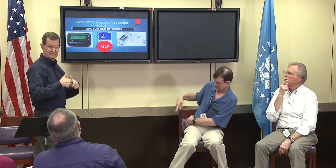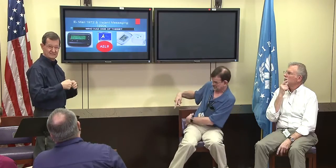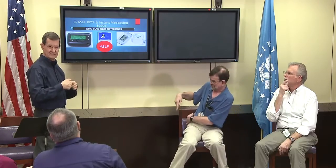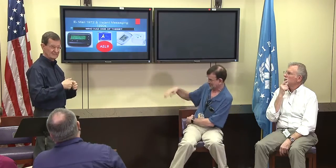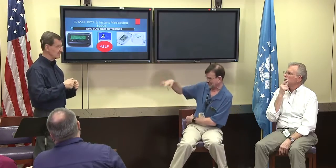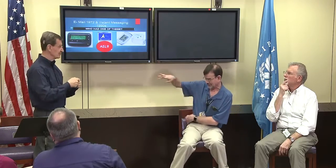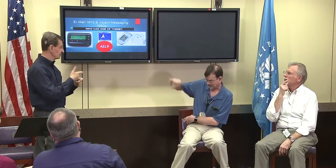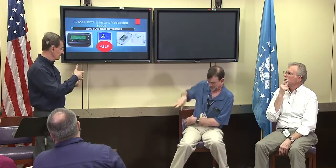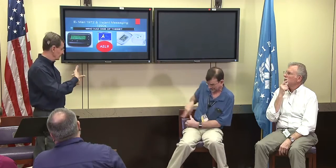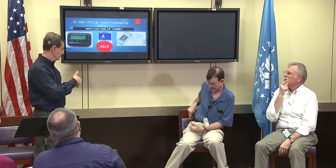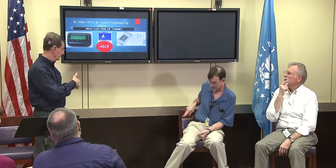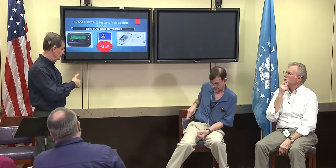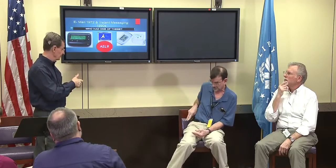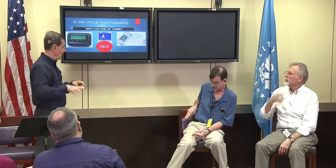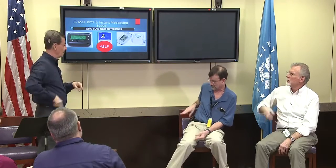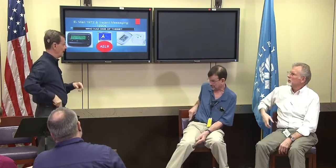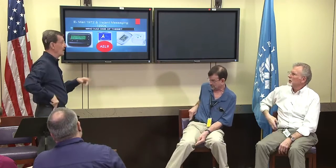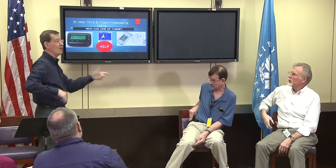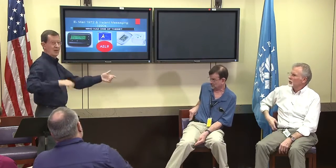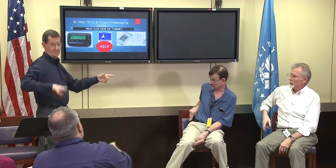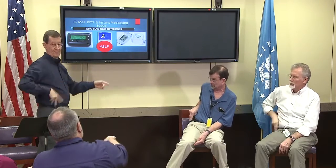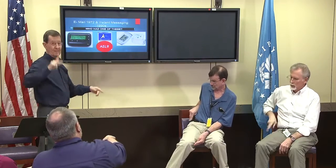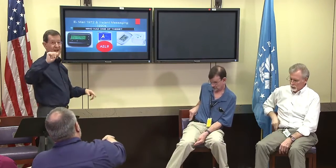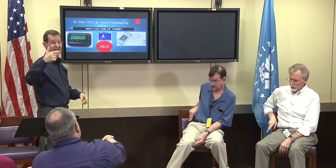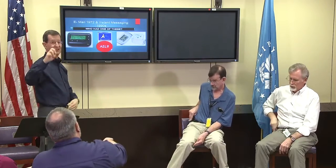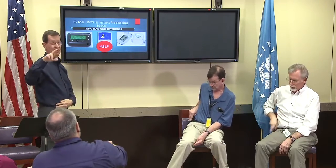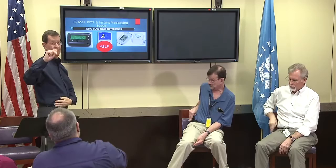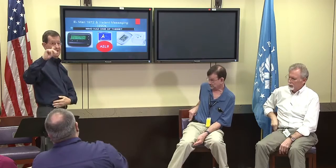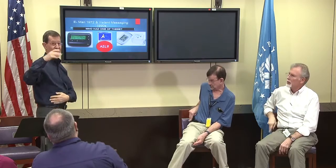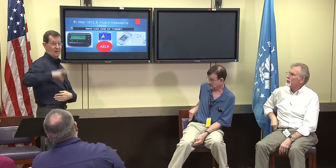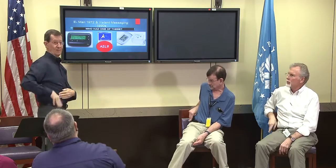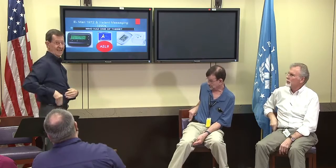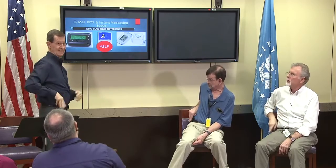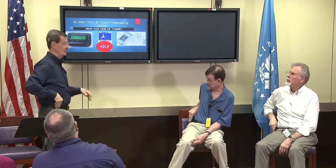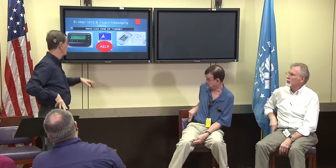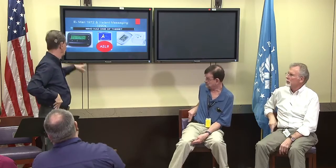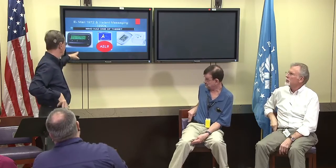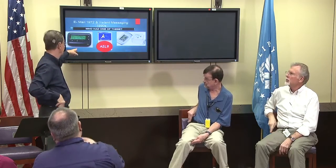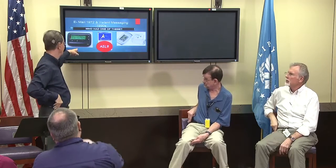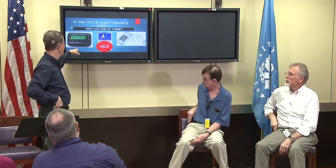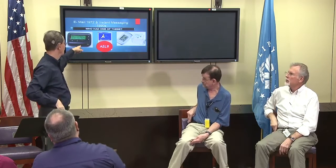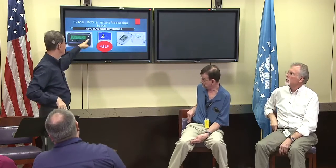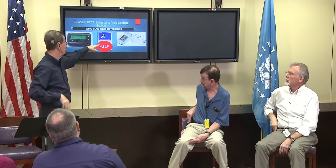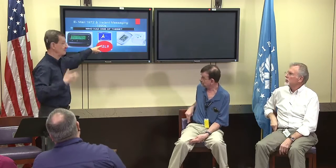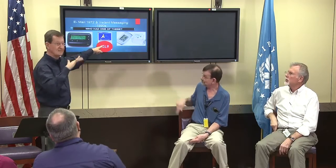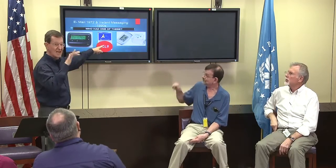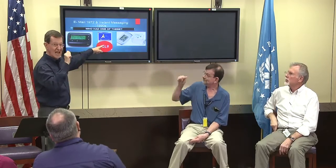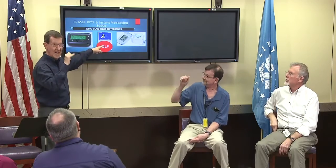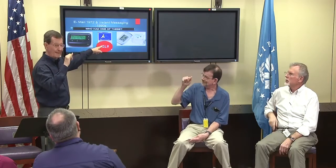So some people would sign pager like this. Gerald saying I would sign it here, right, Alex is showing the sign.